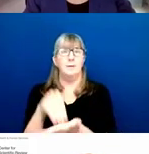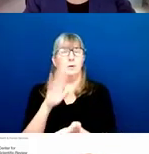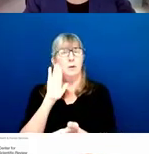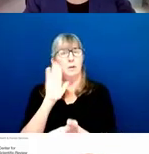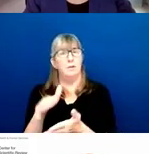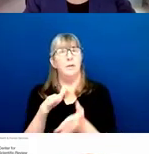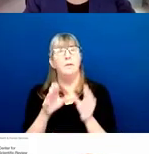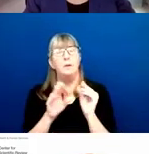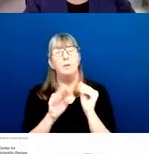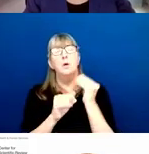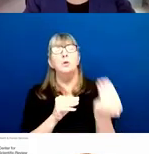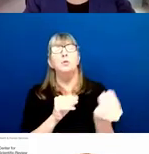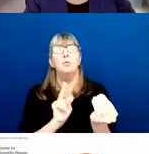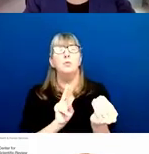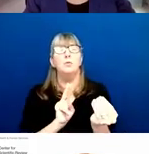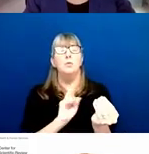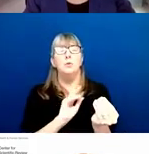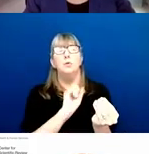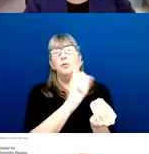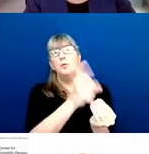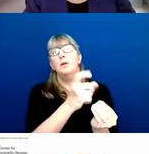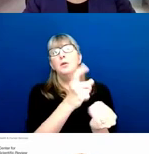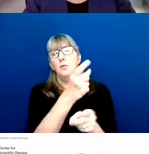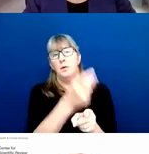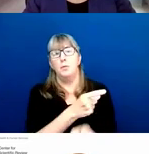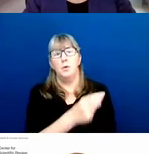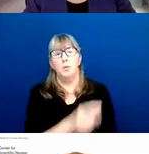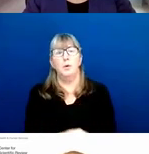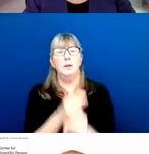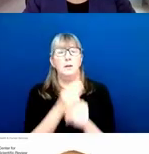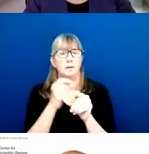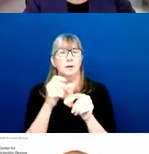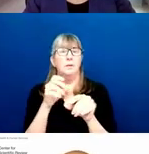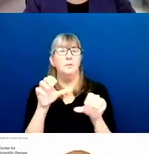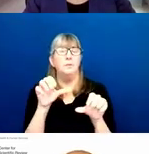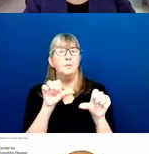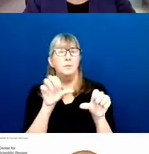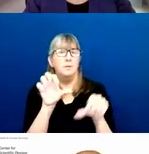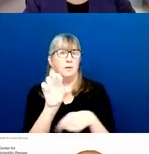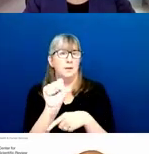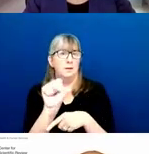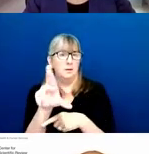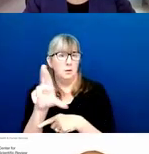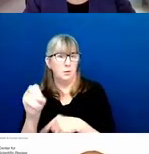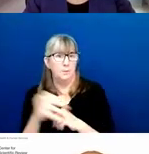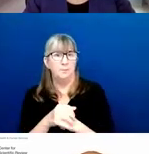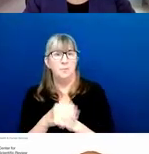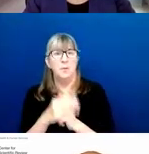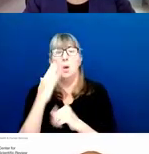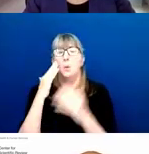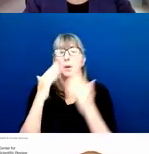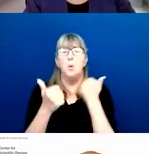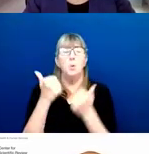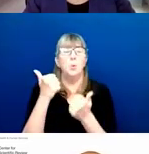toward the appropriate scientific review group. We're all expert in admission of the ICs, and we know which CSR study sections review what.